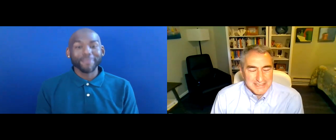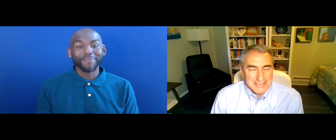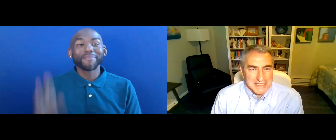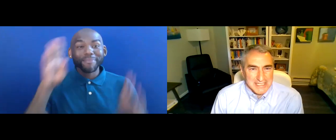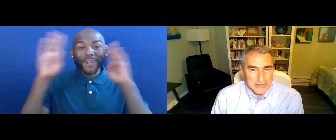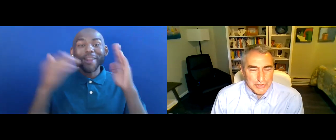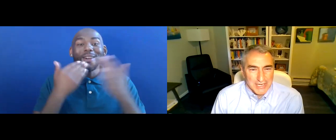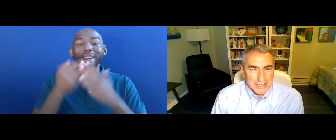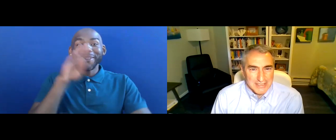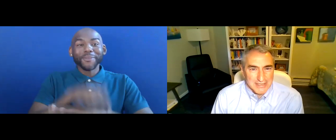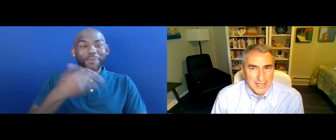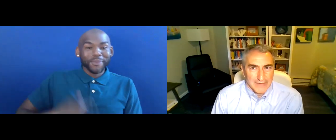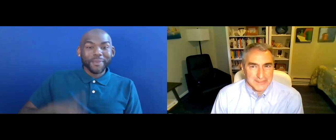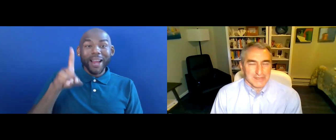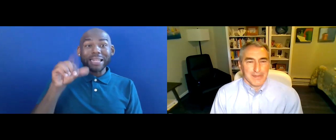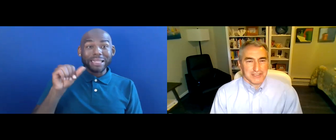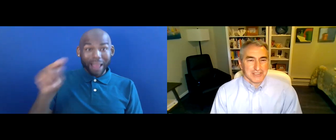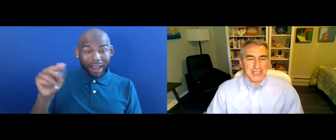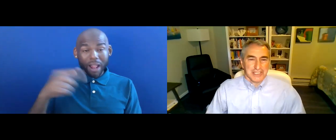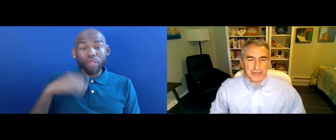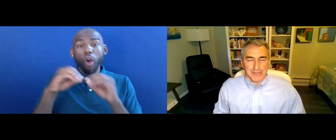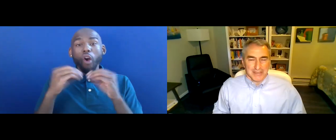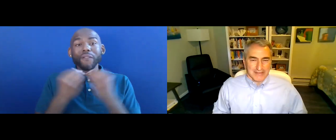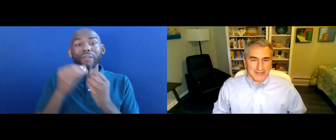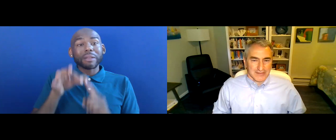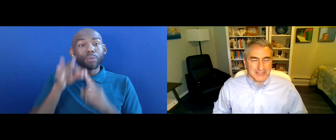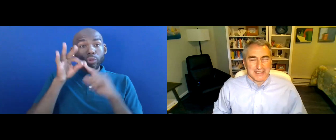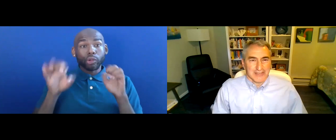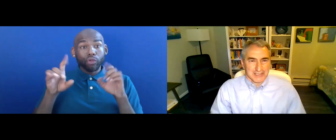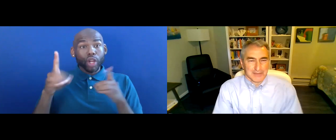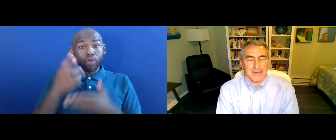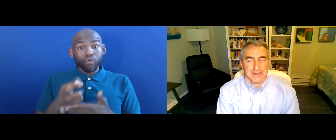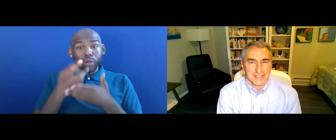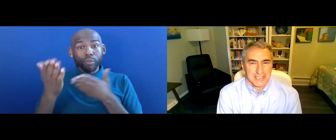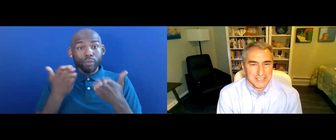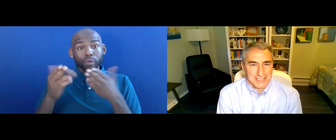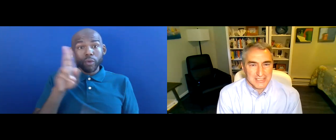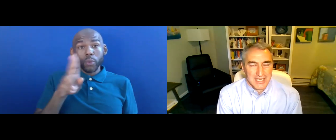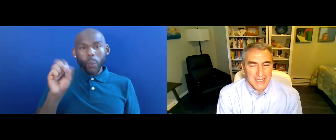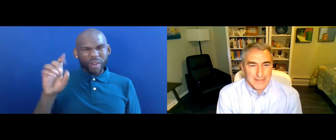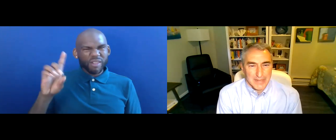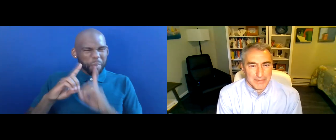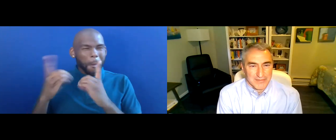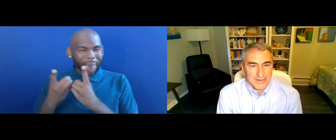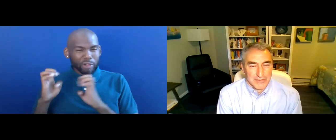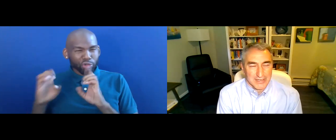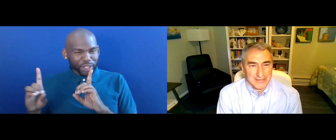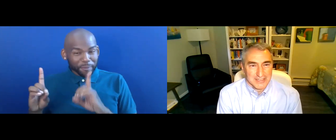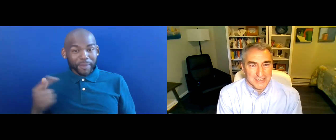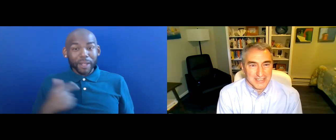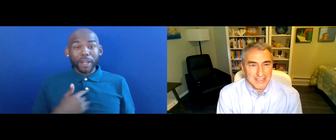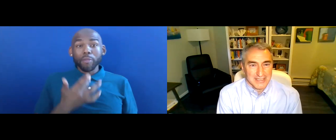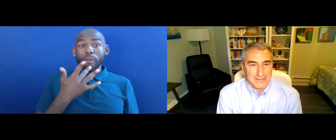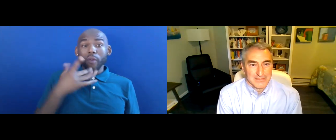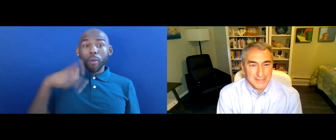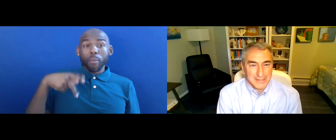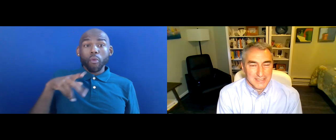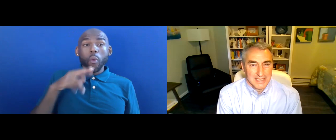THIS IS DANIEL SCHREIER IN THE OFFICE OF REHABILITATIVE SERVICES.